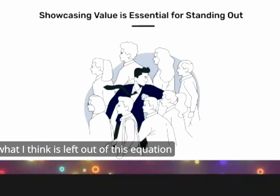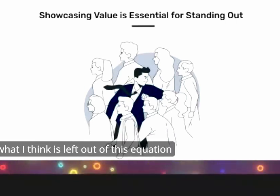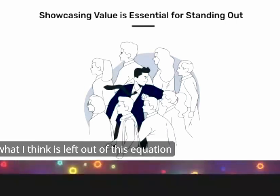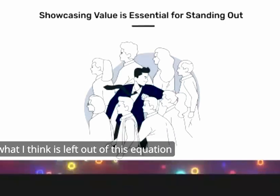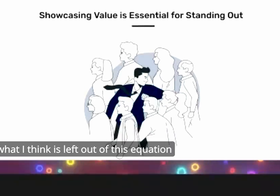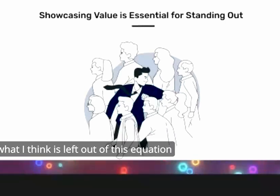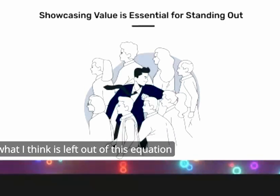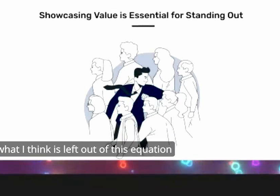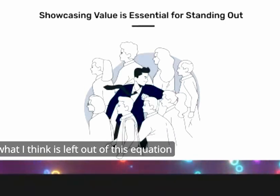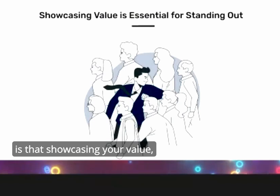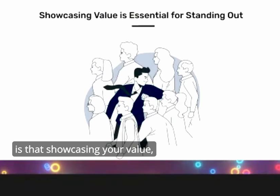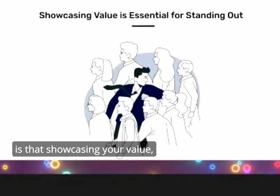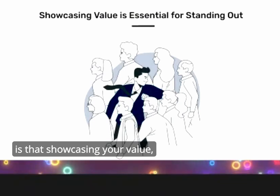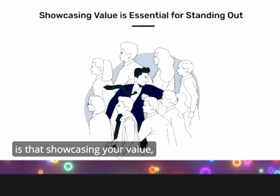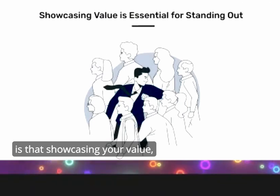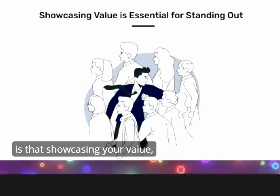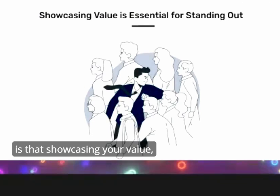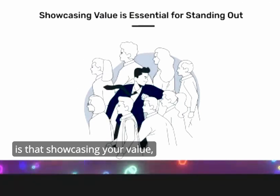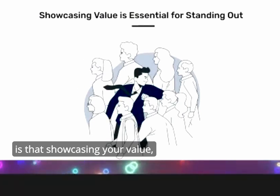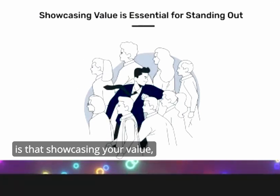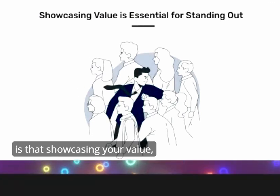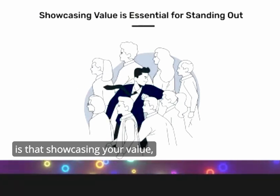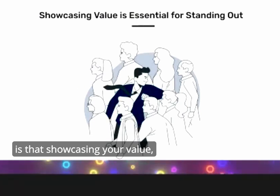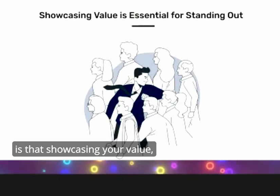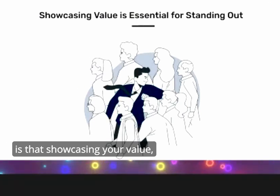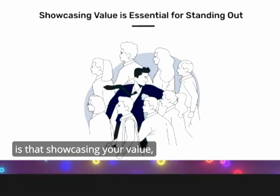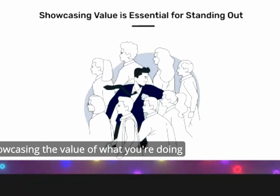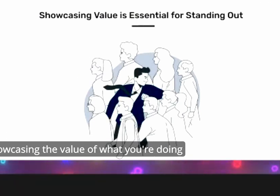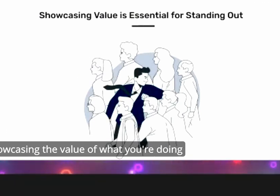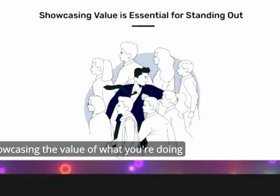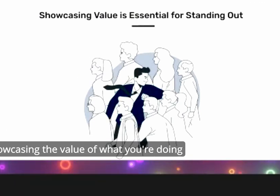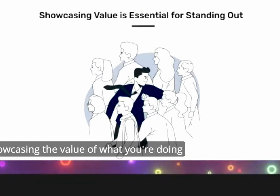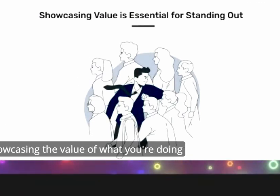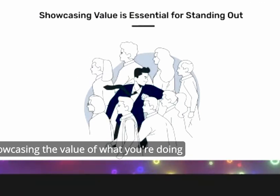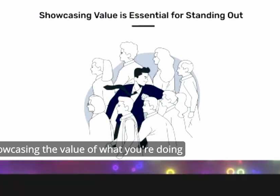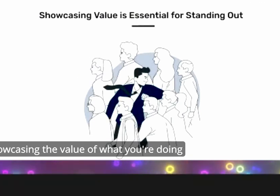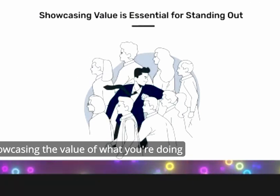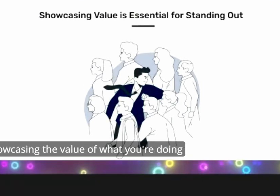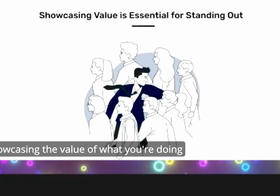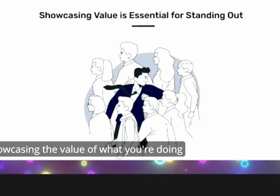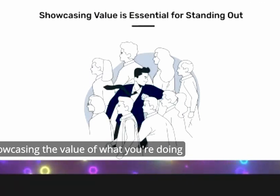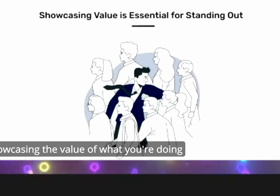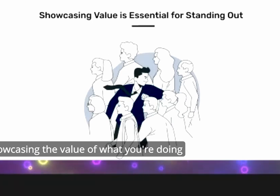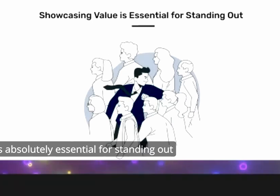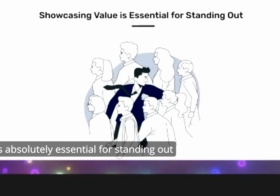is left out of this equation is that showcasing your value showcasing the value of what you're